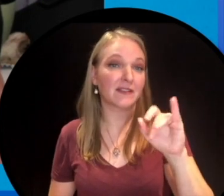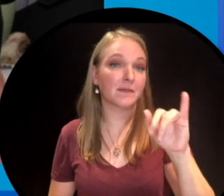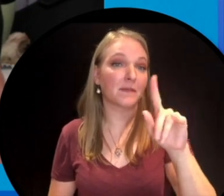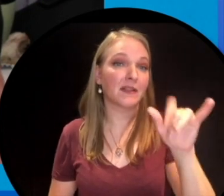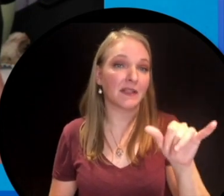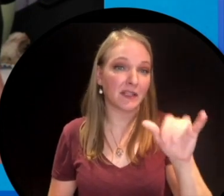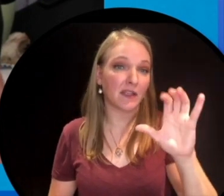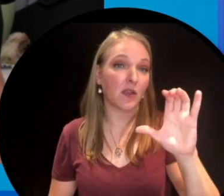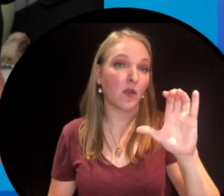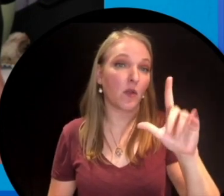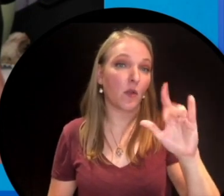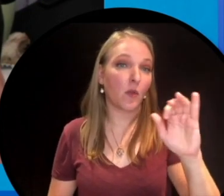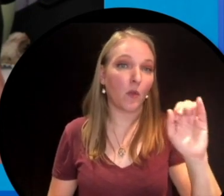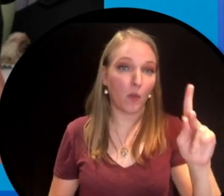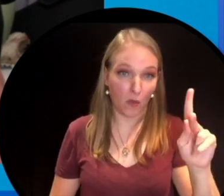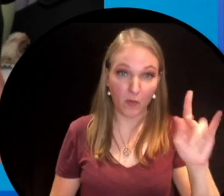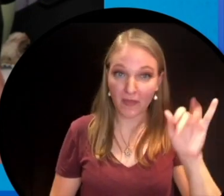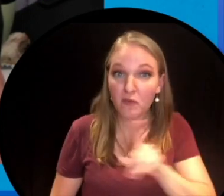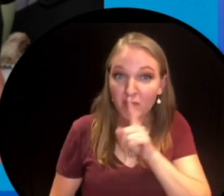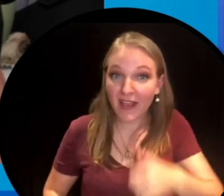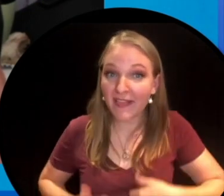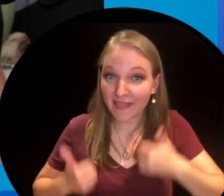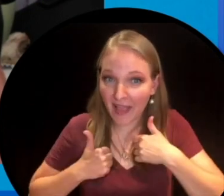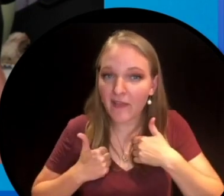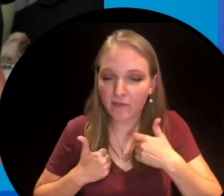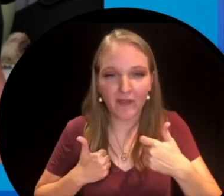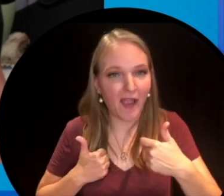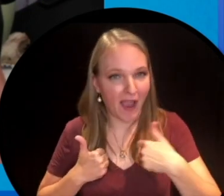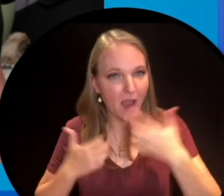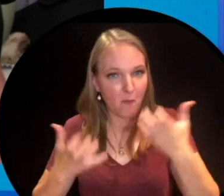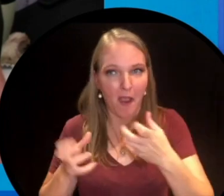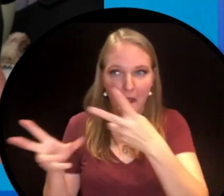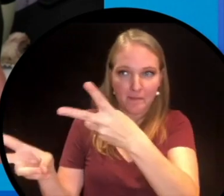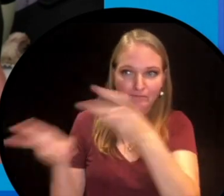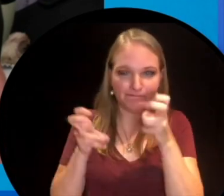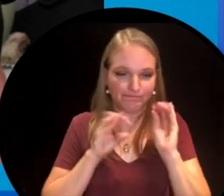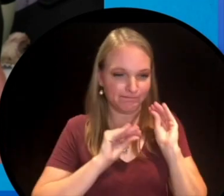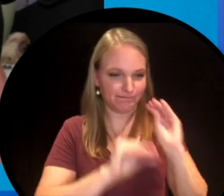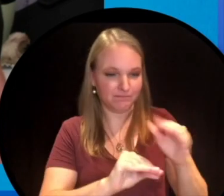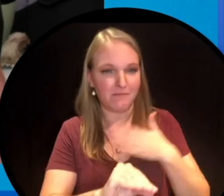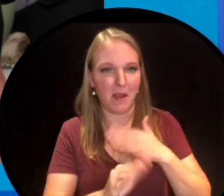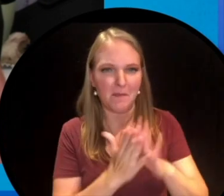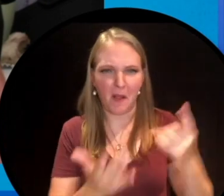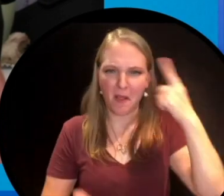all about it but the truth is that is a real life thing that I wanted to pull into this book because